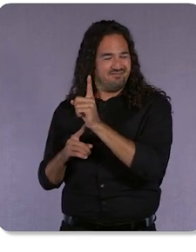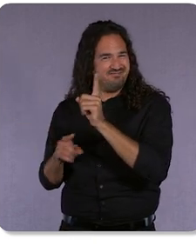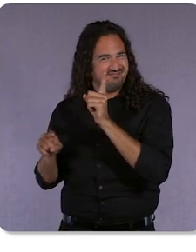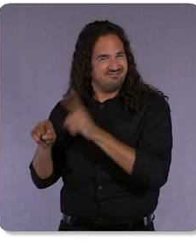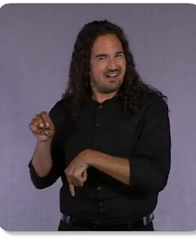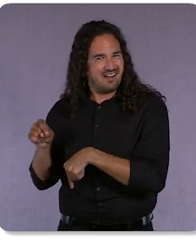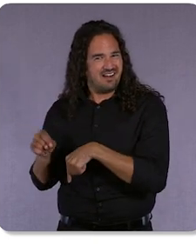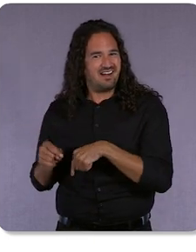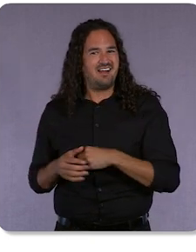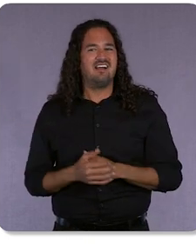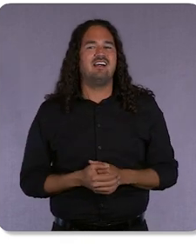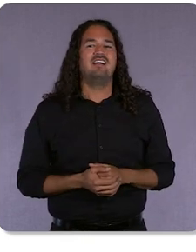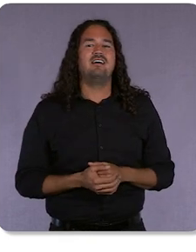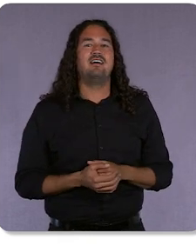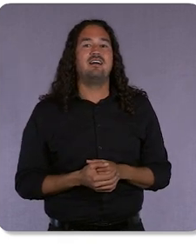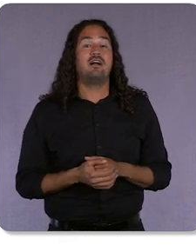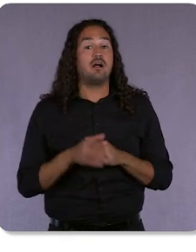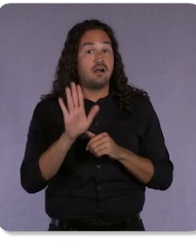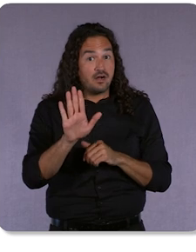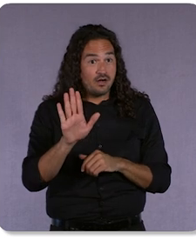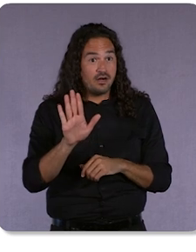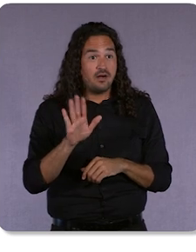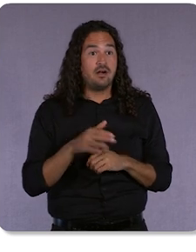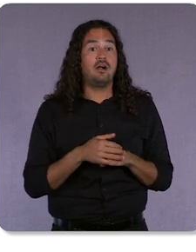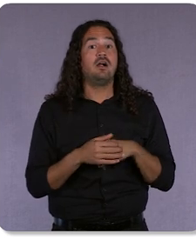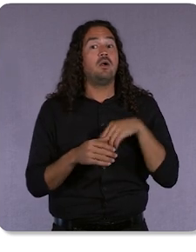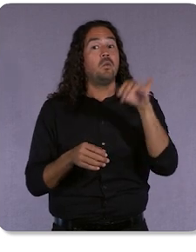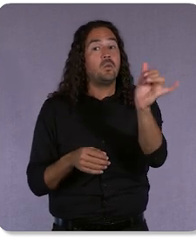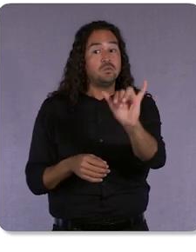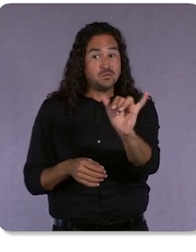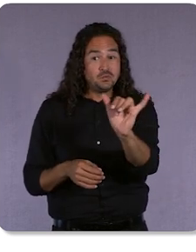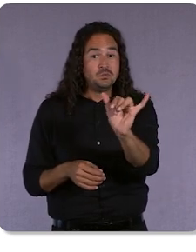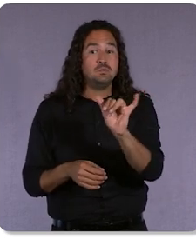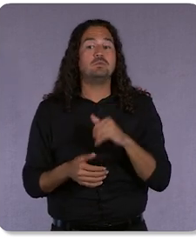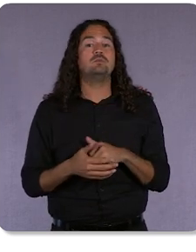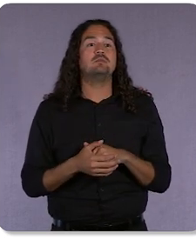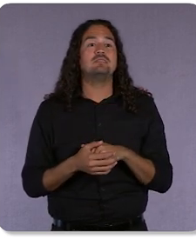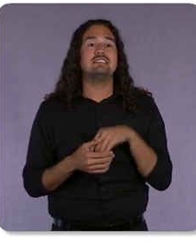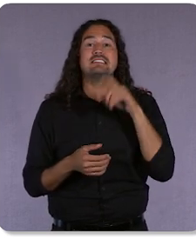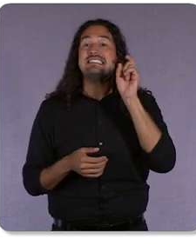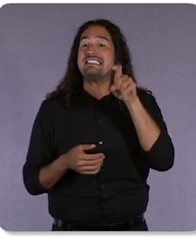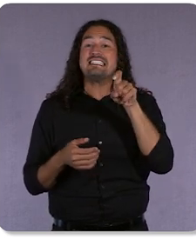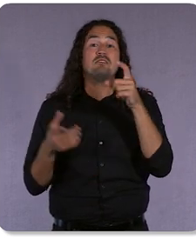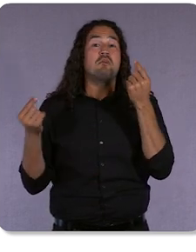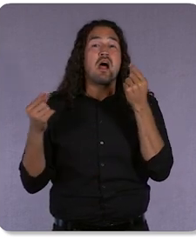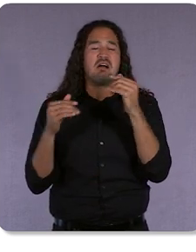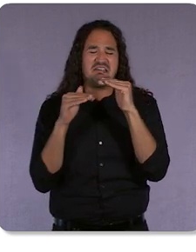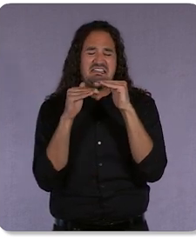Thats’s pretty nice. And, on top of that, you will only need as few as 5 of your image, logo,